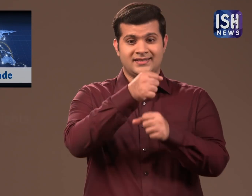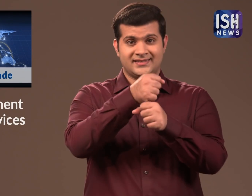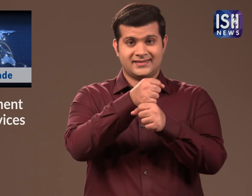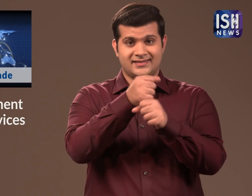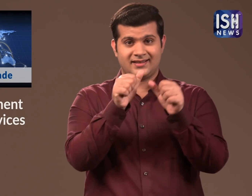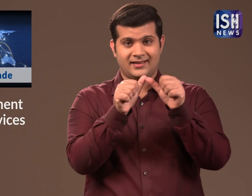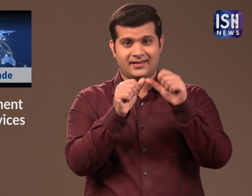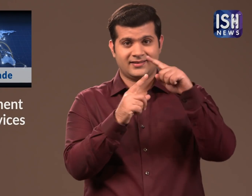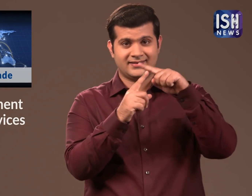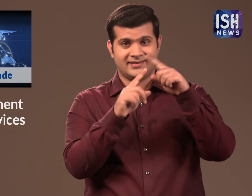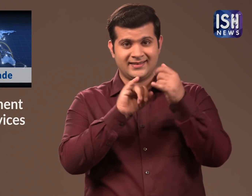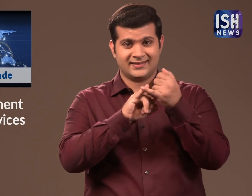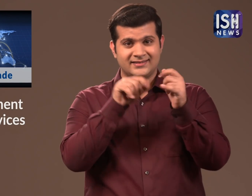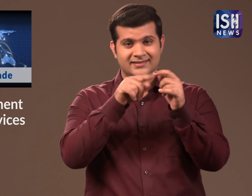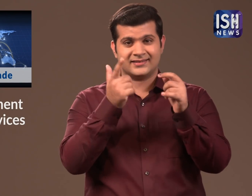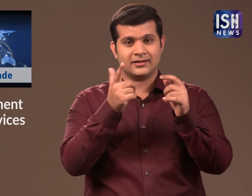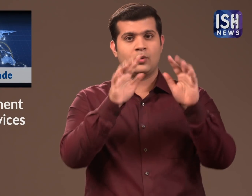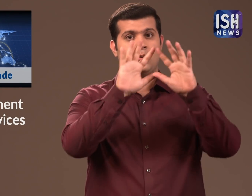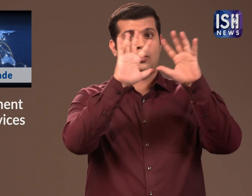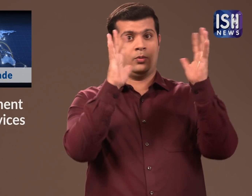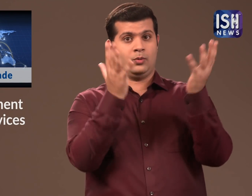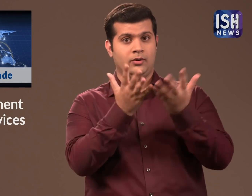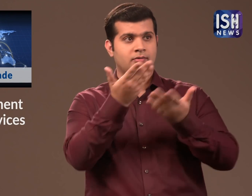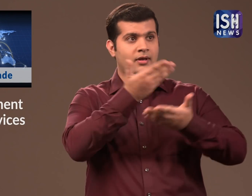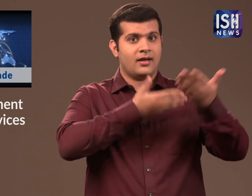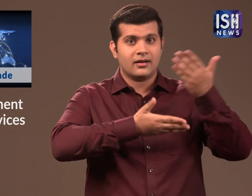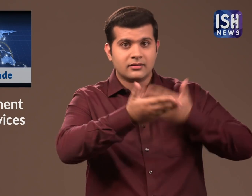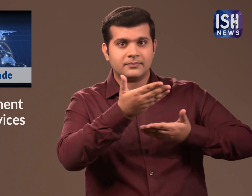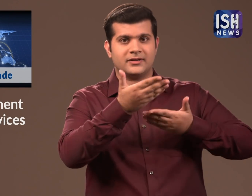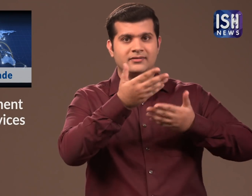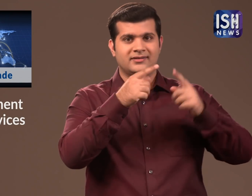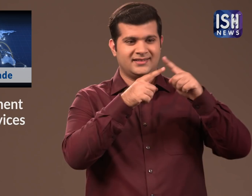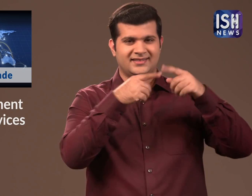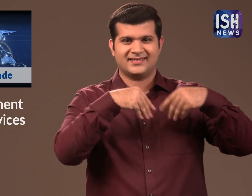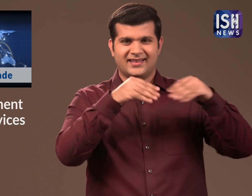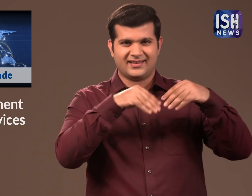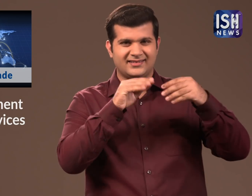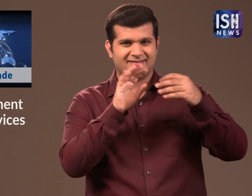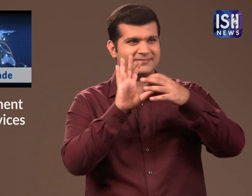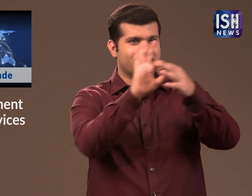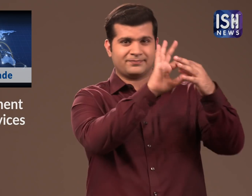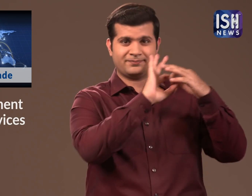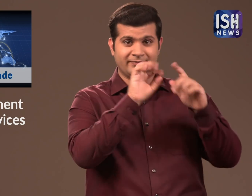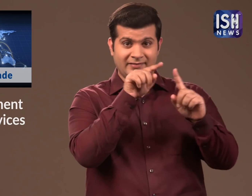GATS is an agreement signed to carry out trade with different countries in the world.